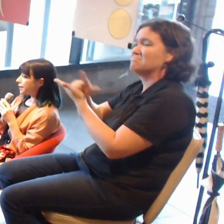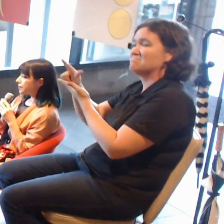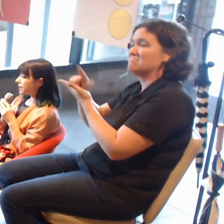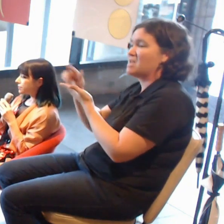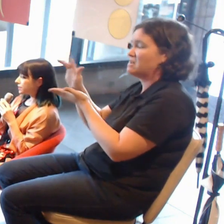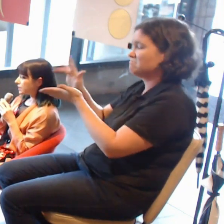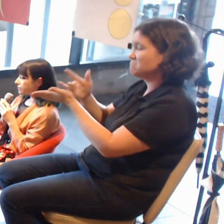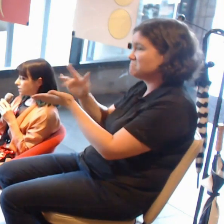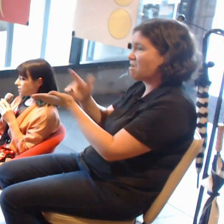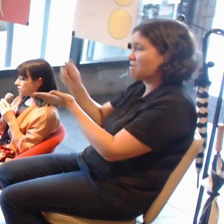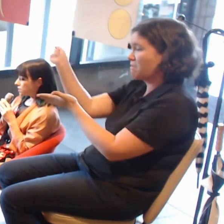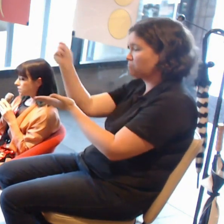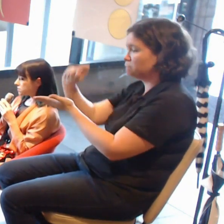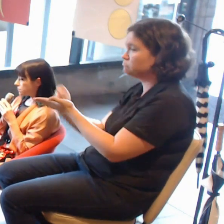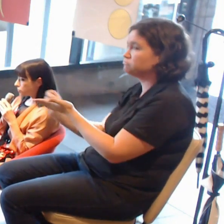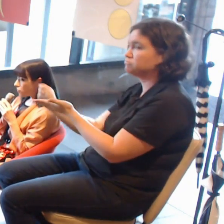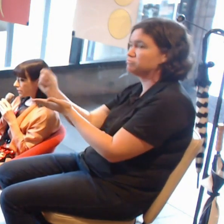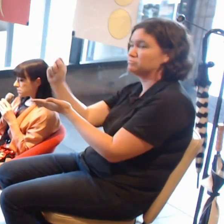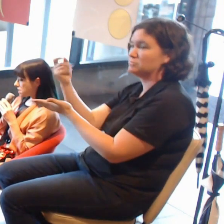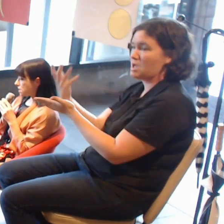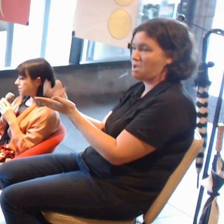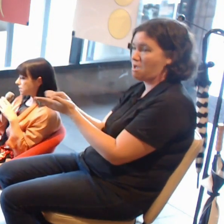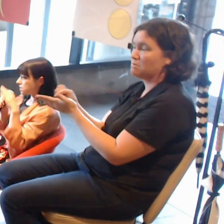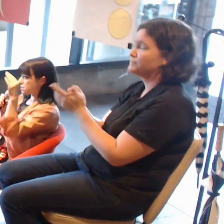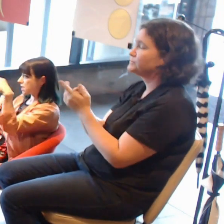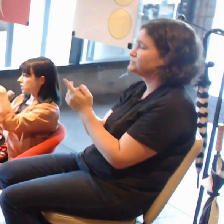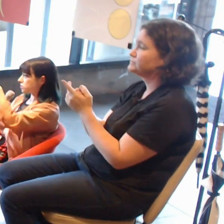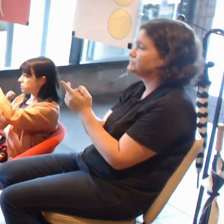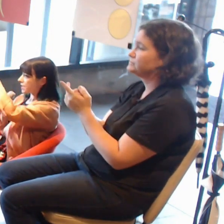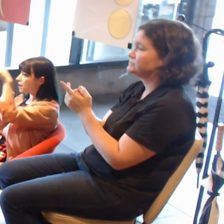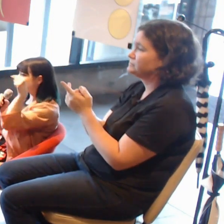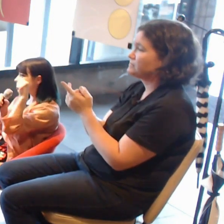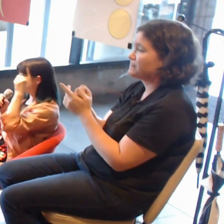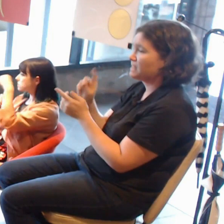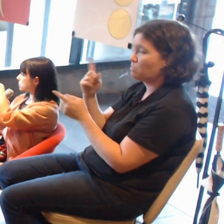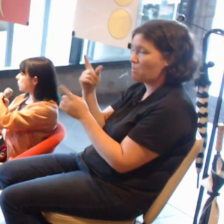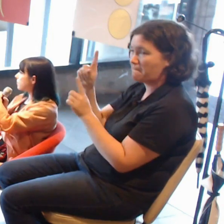I think even at a certain point in time, he attached cameras to the top of his car